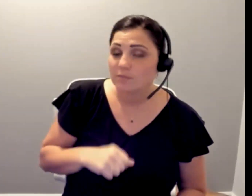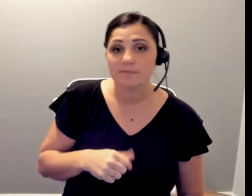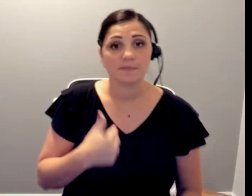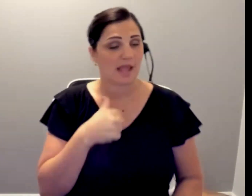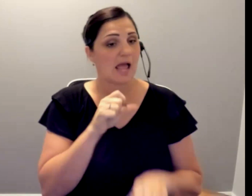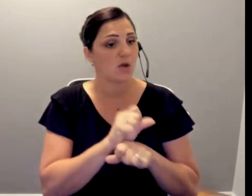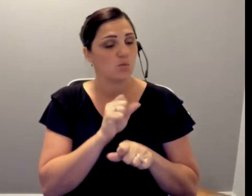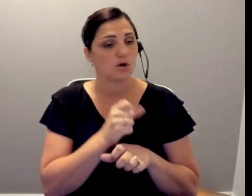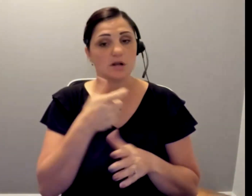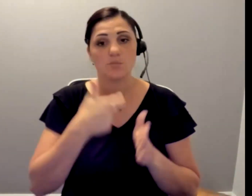: I can speak for it since I have to turn jobs. Since I work for CVS pharmacy and -- and I work for CVS Pharmacy and I am the one that deals with the customers with disabilities and the managers understand. My manager understands that I have disability.